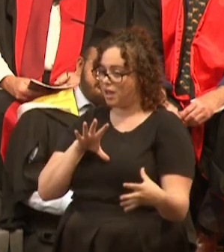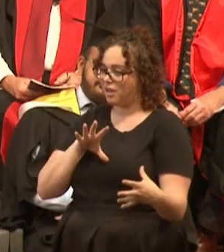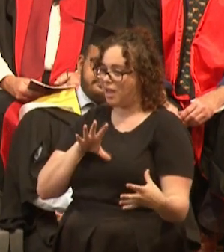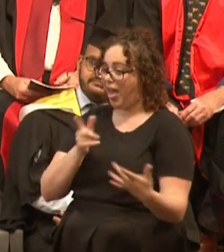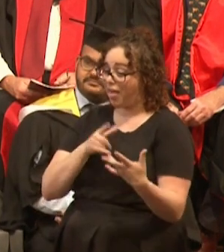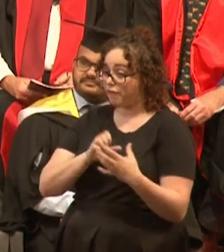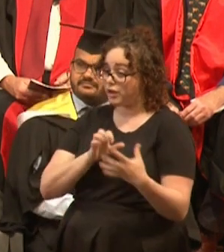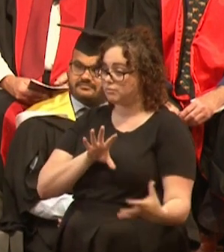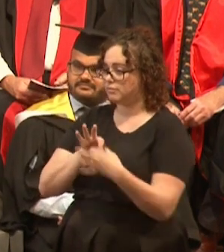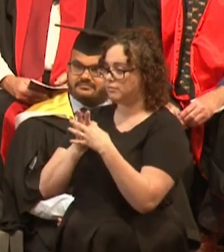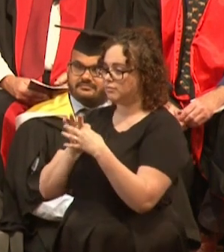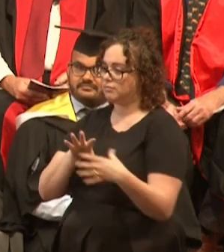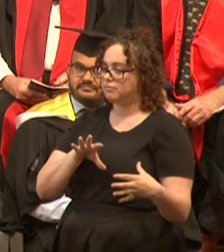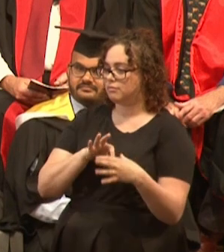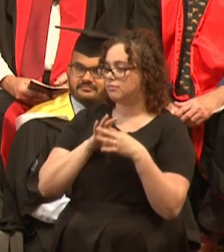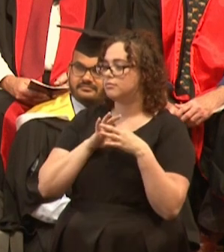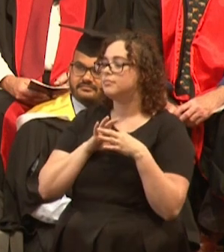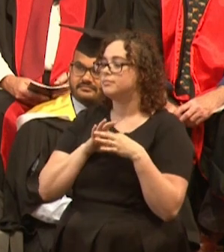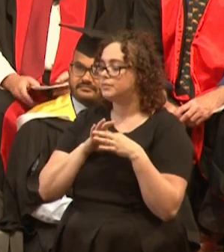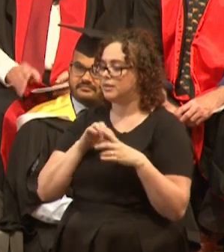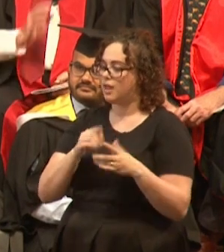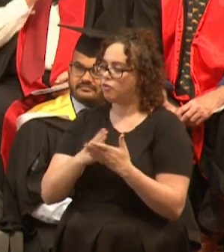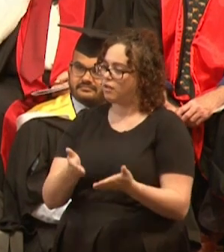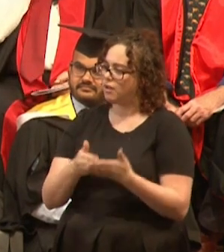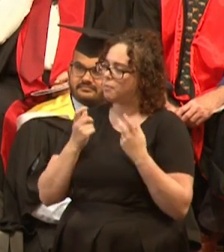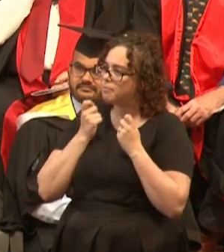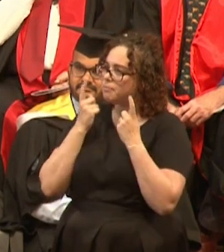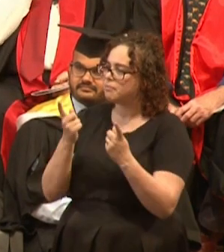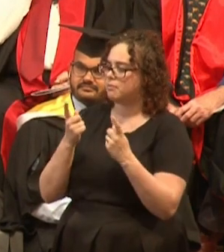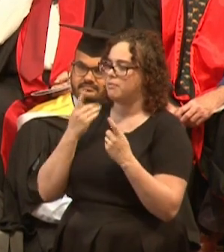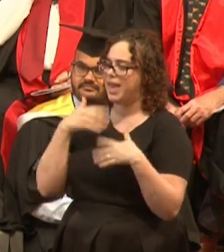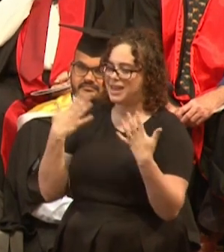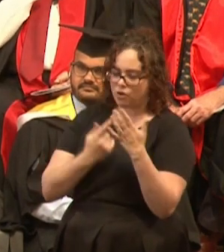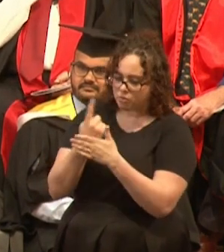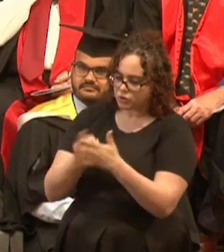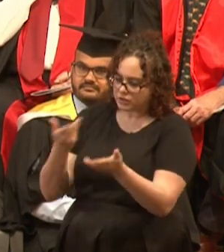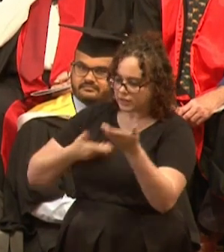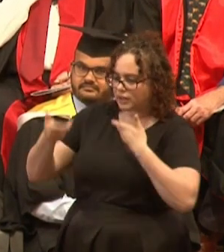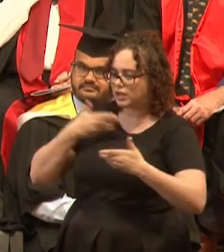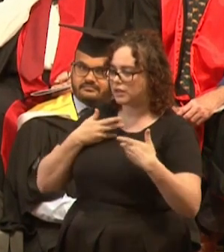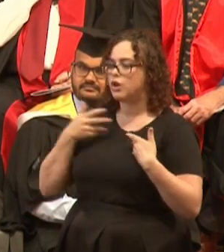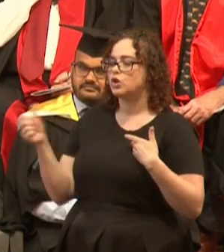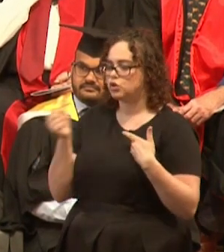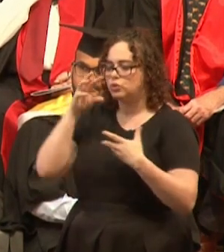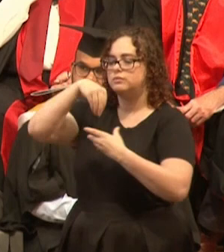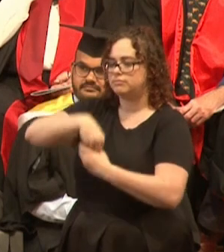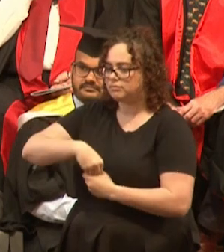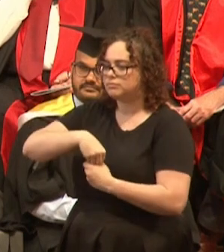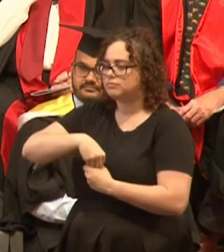instilled in me to never take opportunities for granted. It takes a lot of energy for you guys to create them